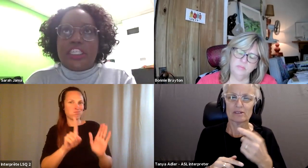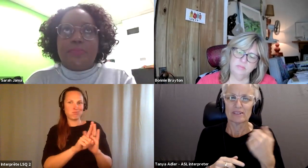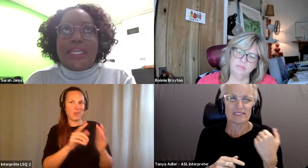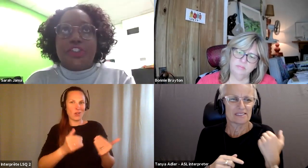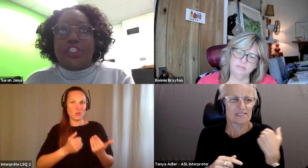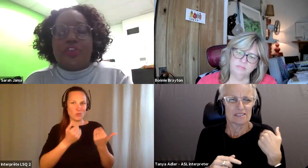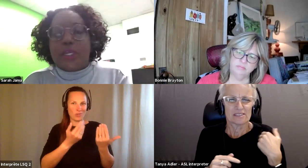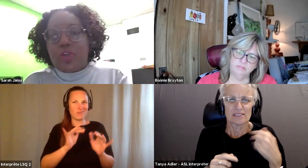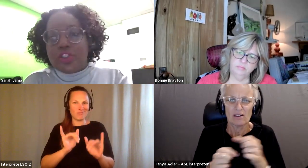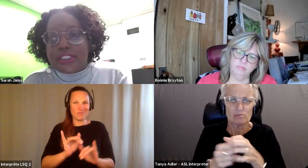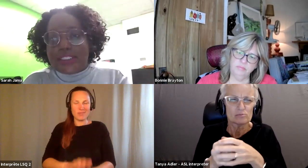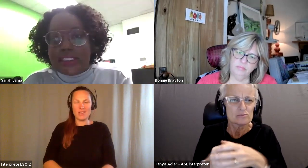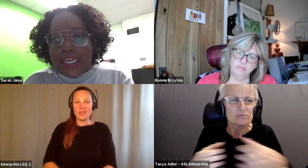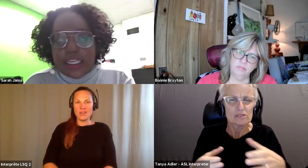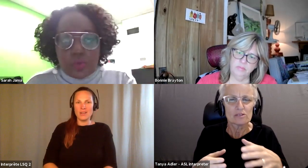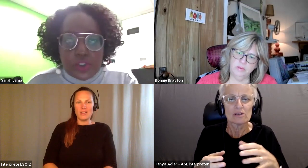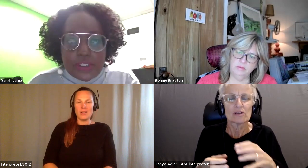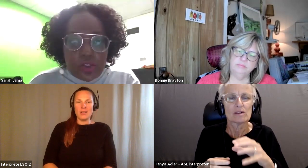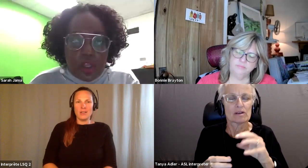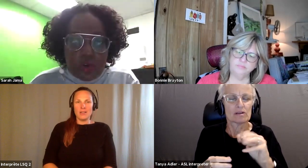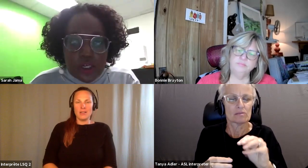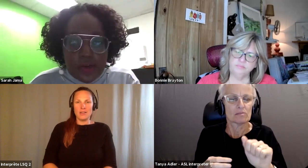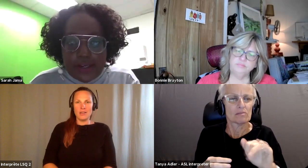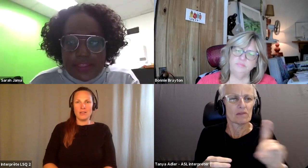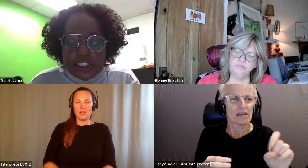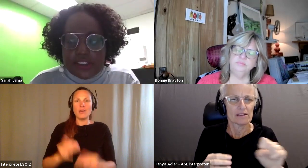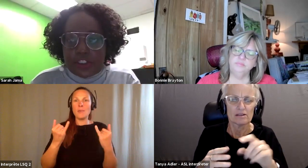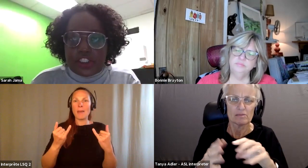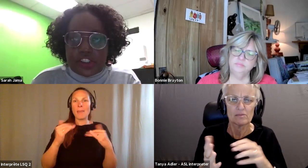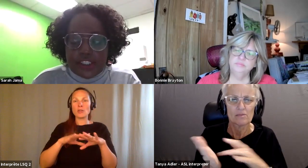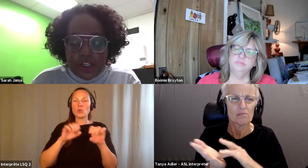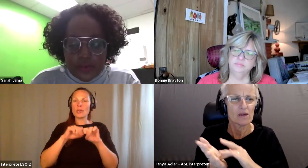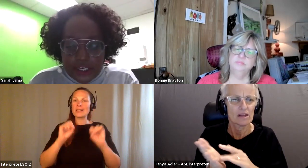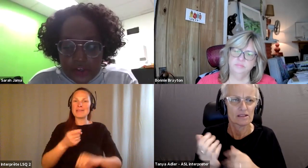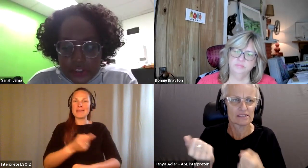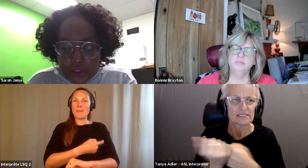Sarah Jama: Expansion of medical assistance and dying, which we did a lot of work around at the disability justice network of Ontario.